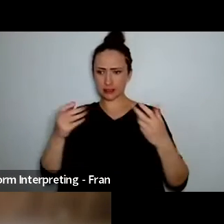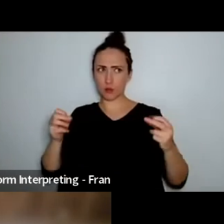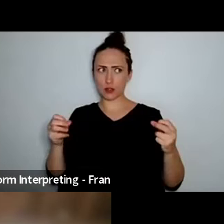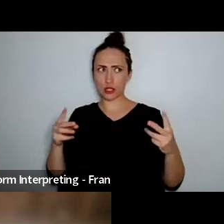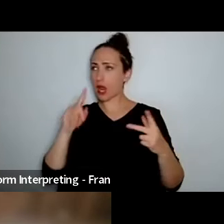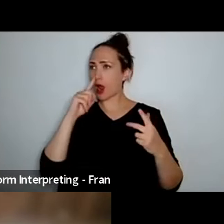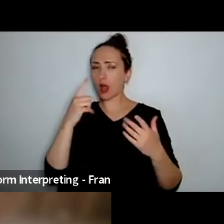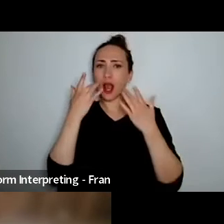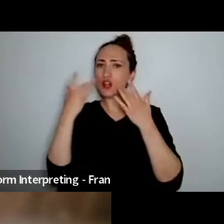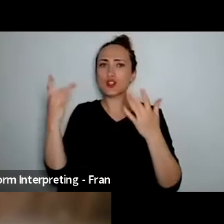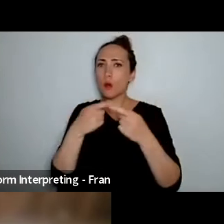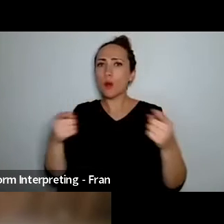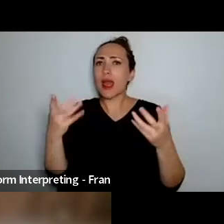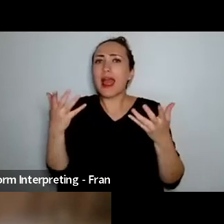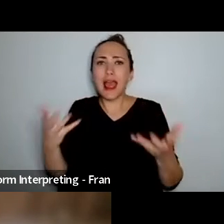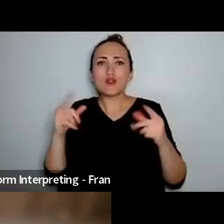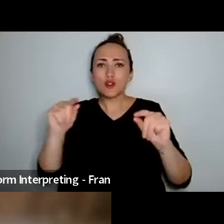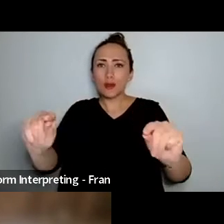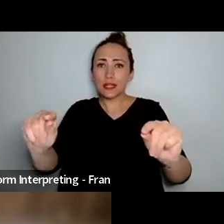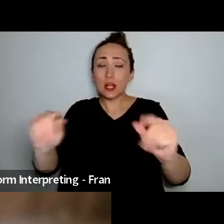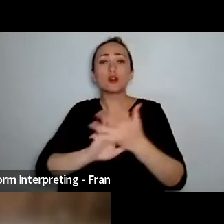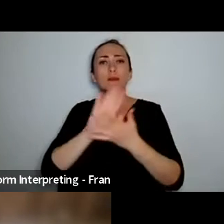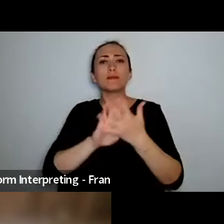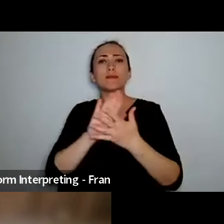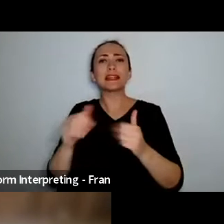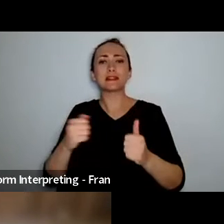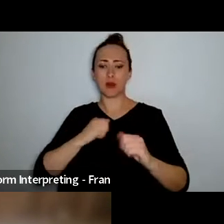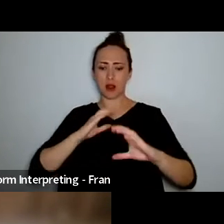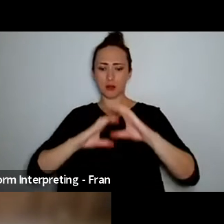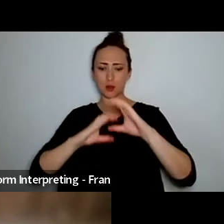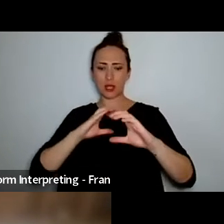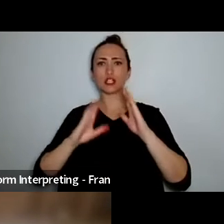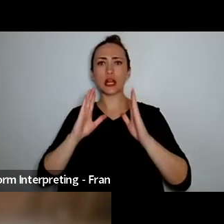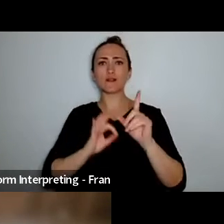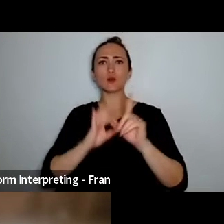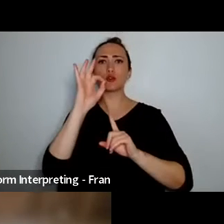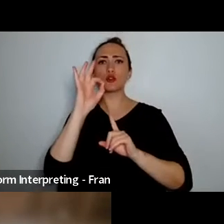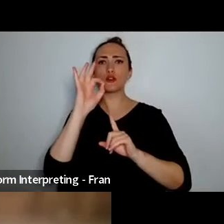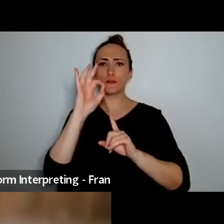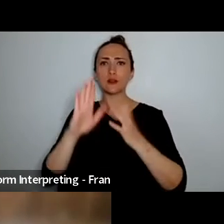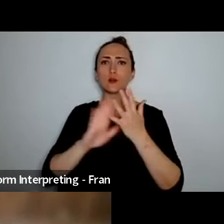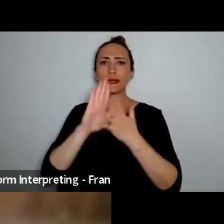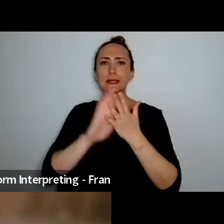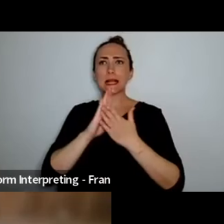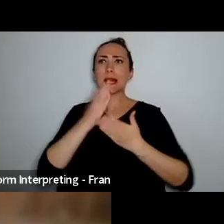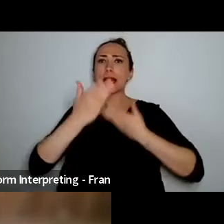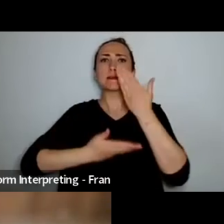so I had to then develop my skills around communication and how do I get that idea out